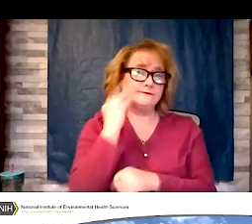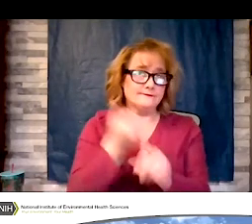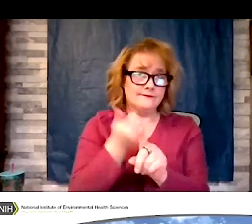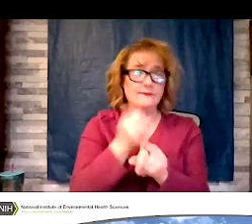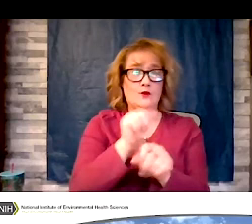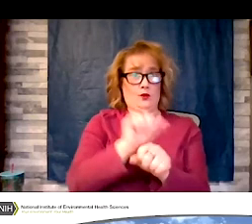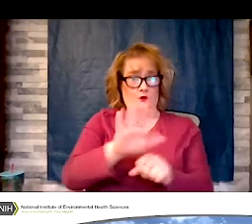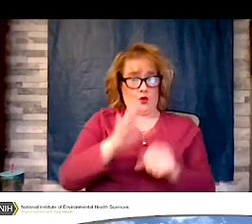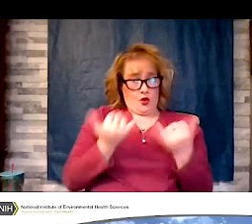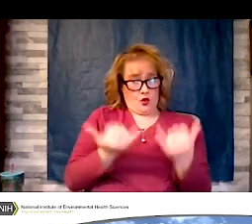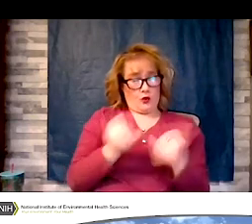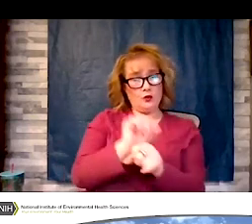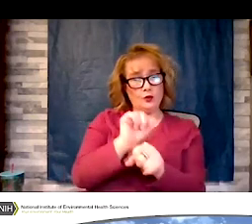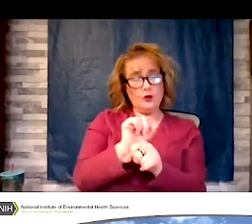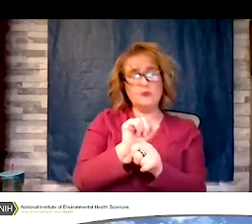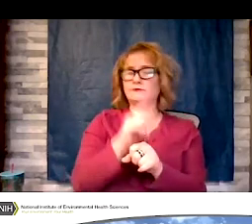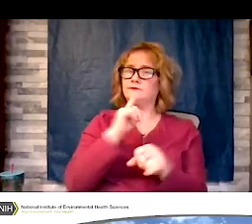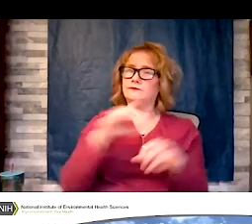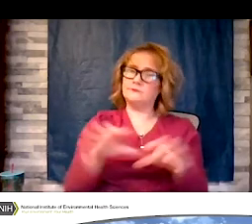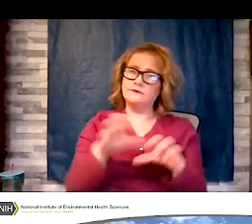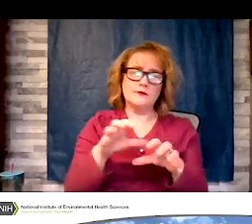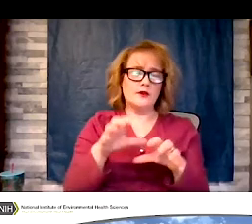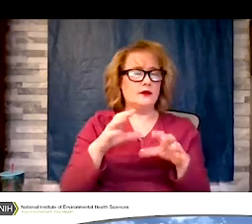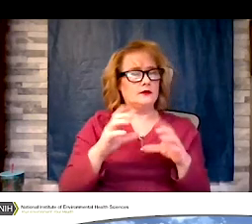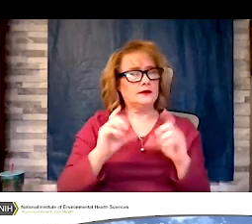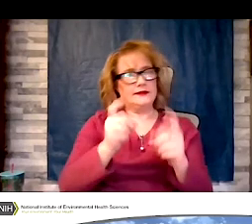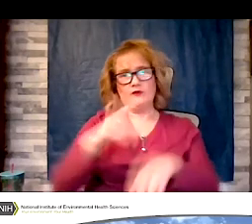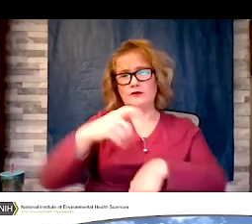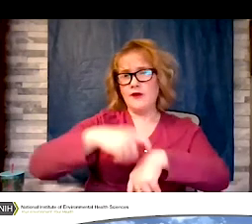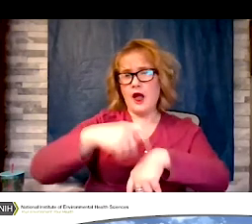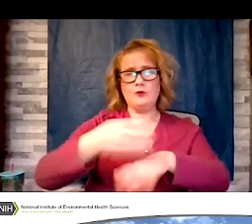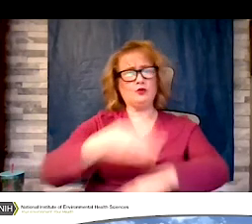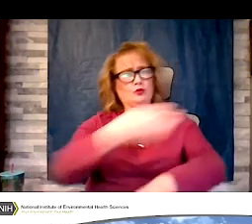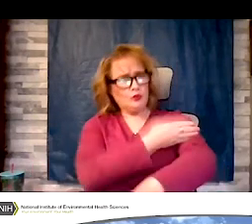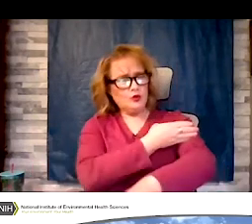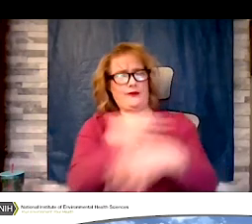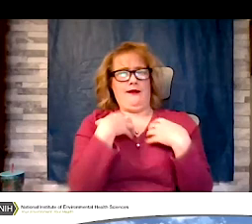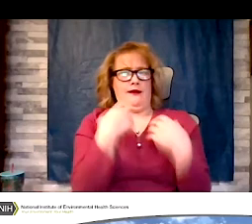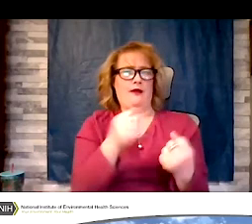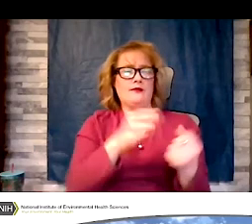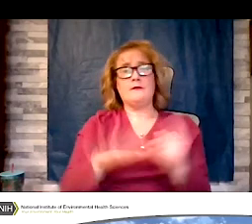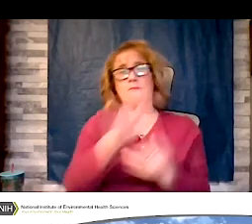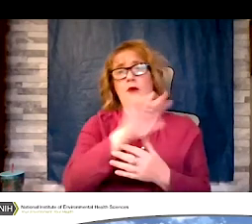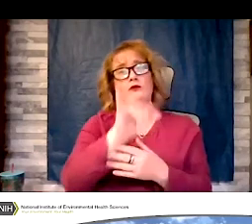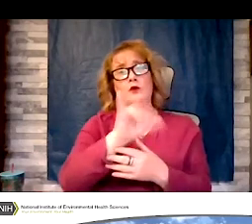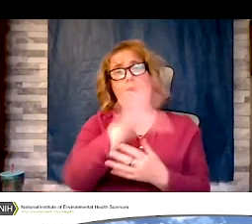and devoted to improving health among African American men by working with the men's health